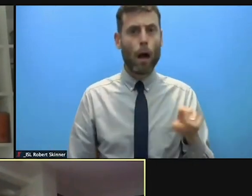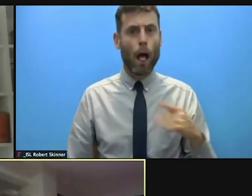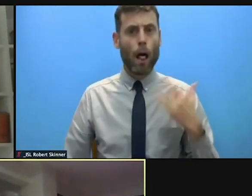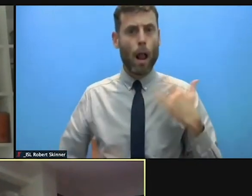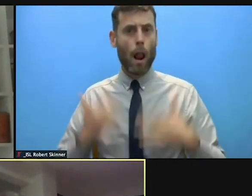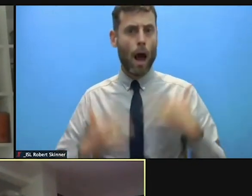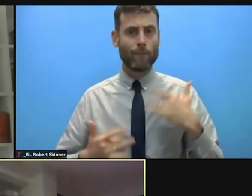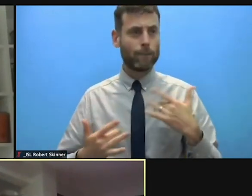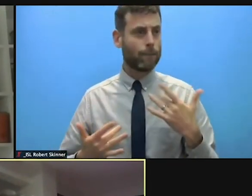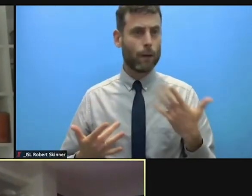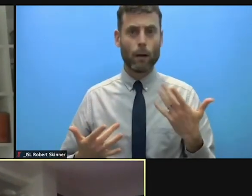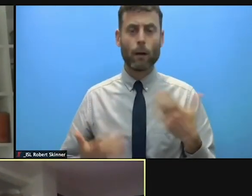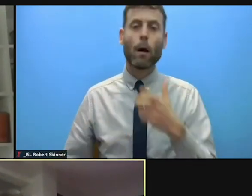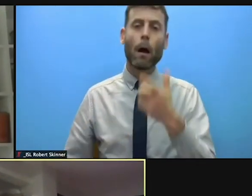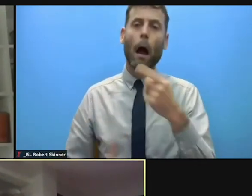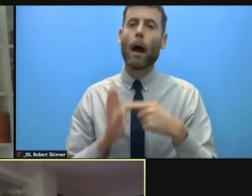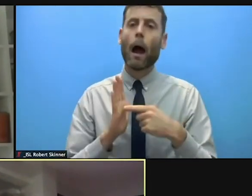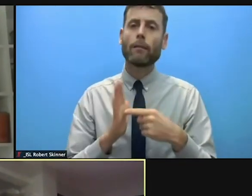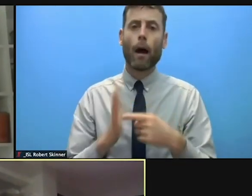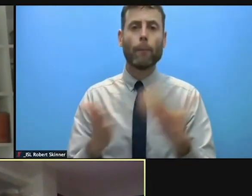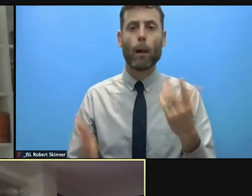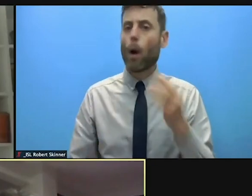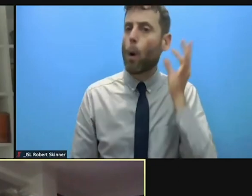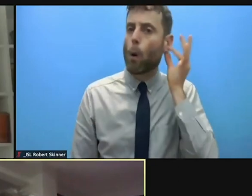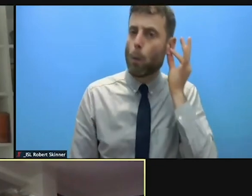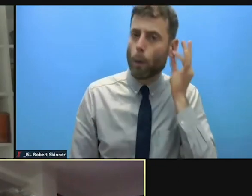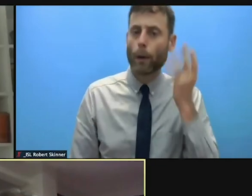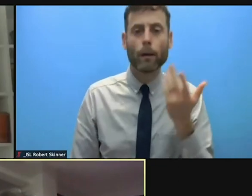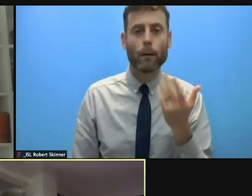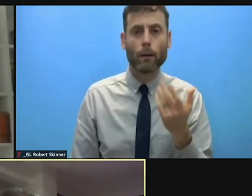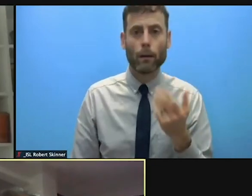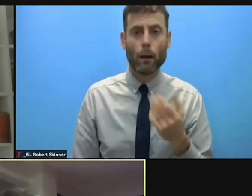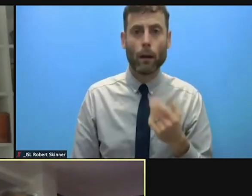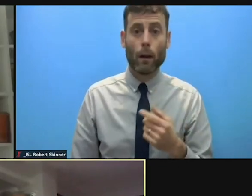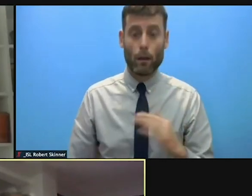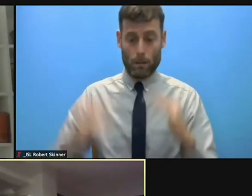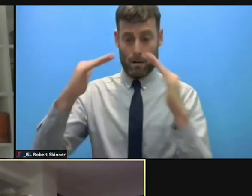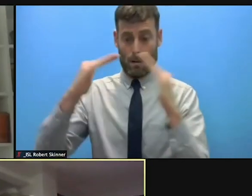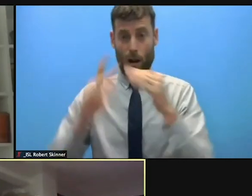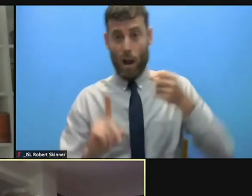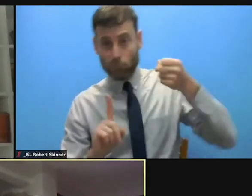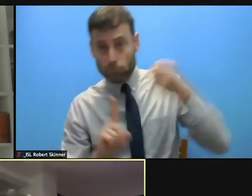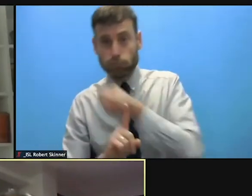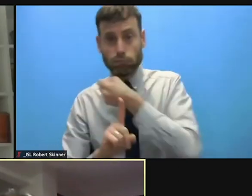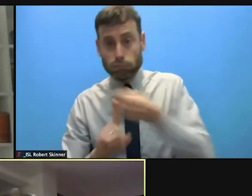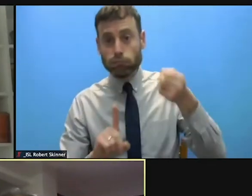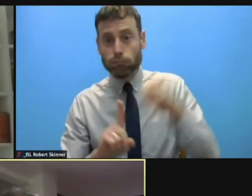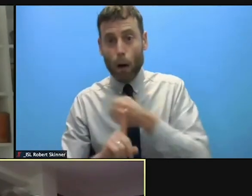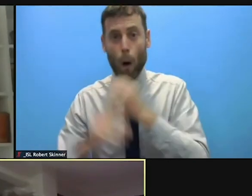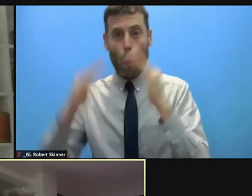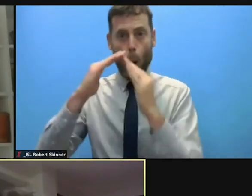A woman, for example, who has been subject to gender based violence because of the confinement,